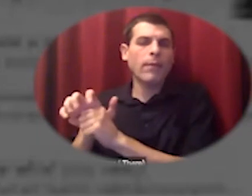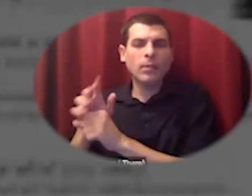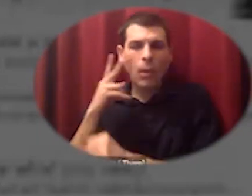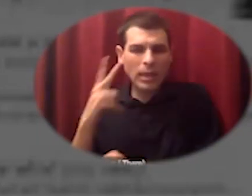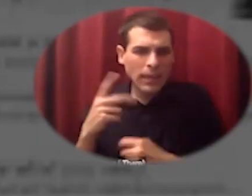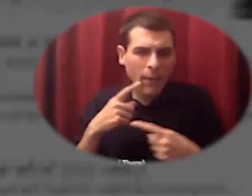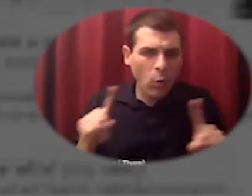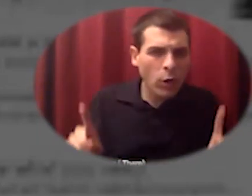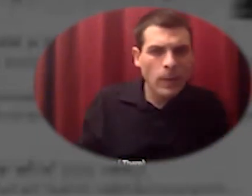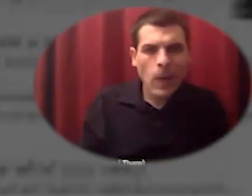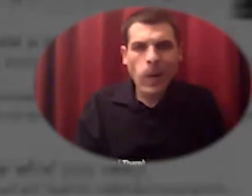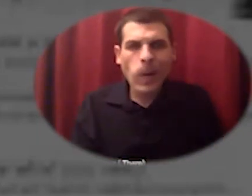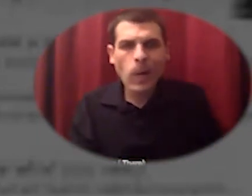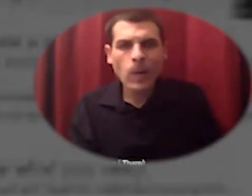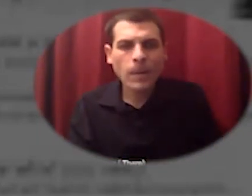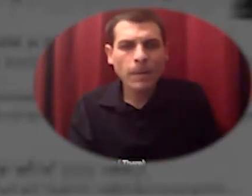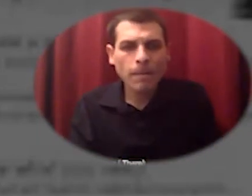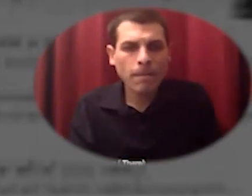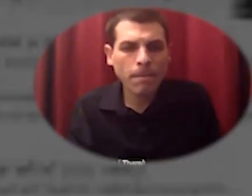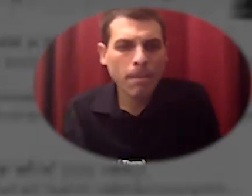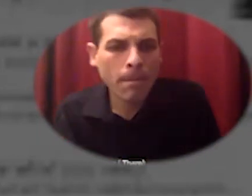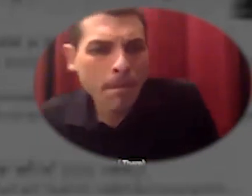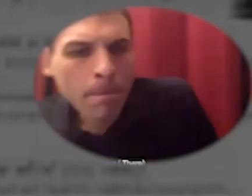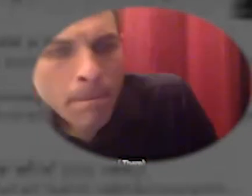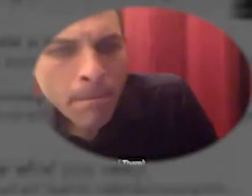might not be great um